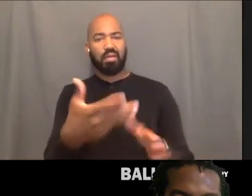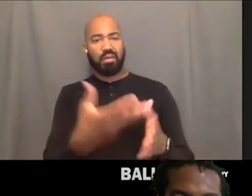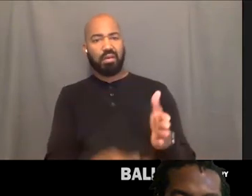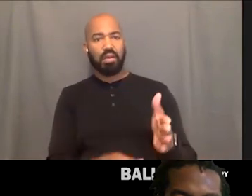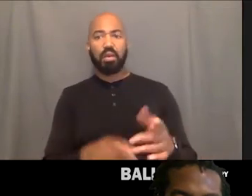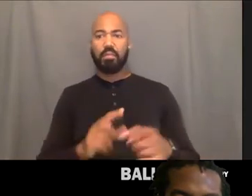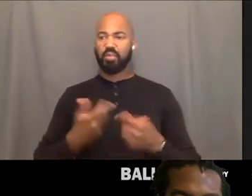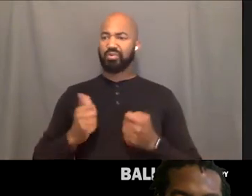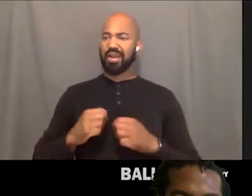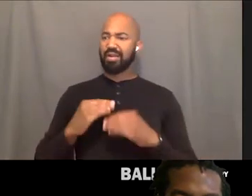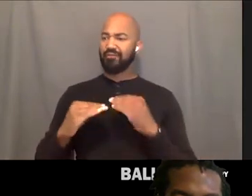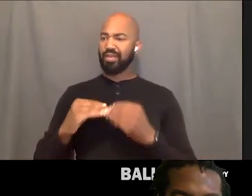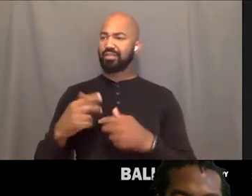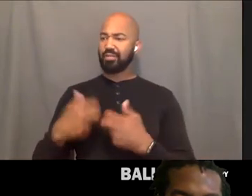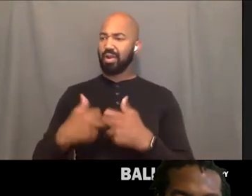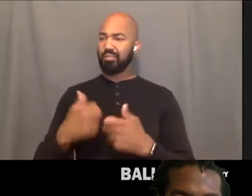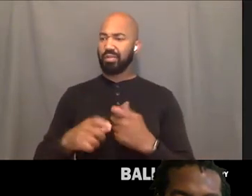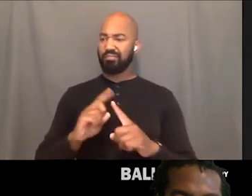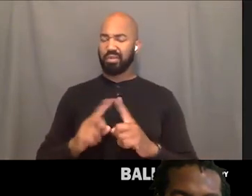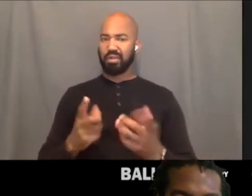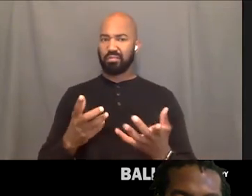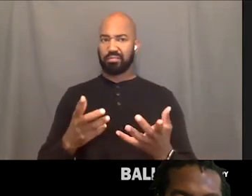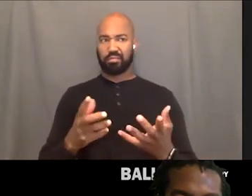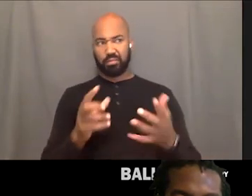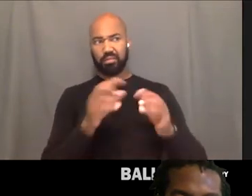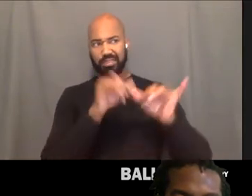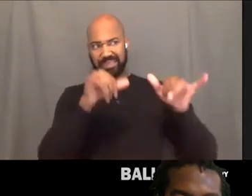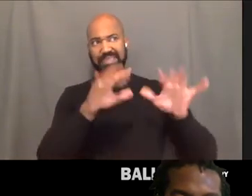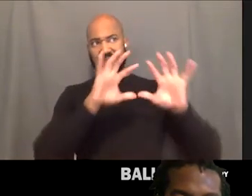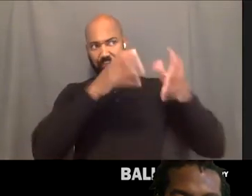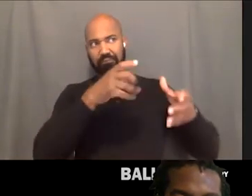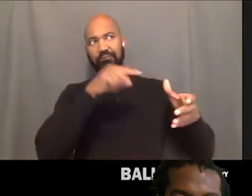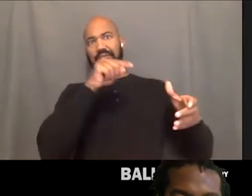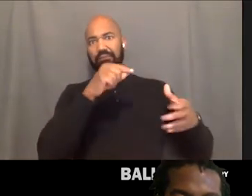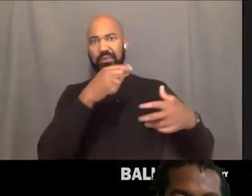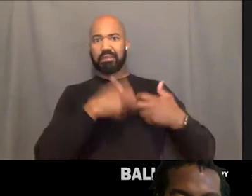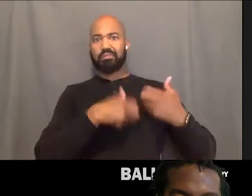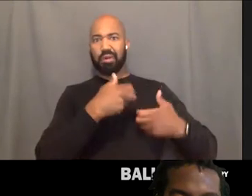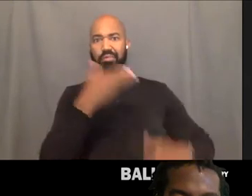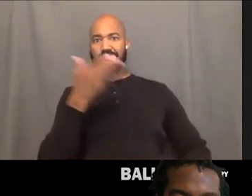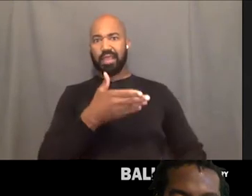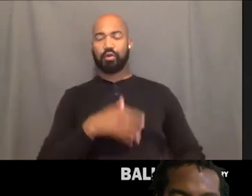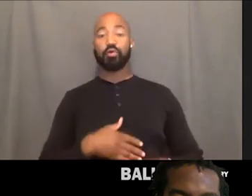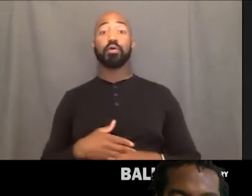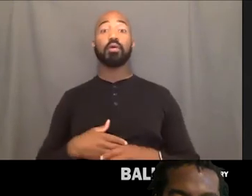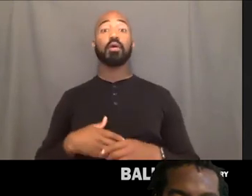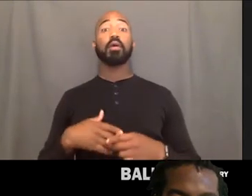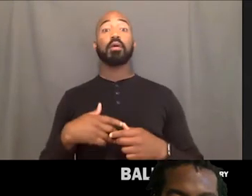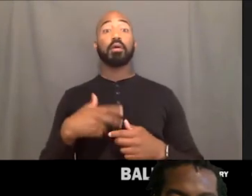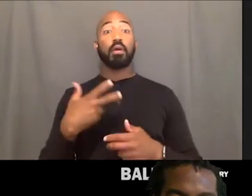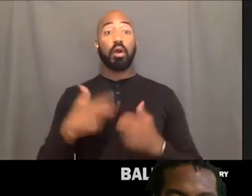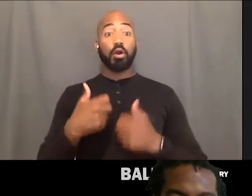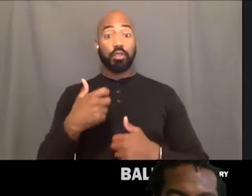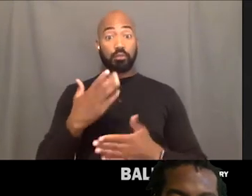where we don't realize that like the system is the problem. And then the hardest part about me, for me during this time